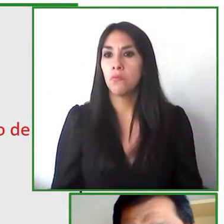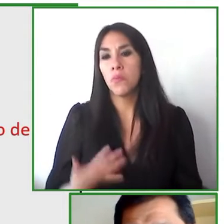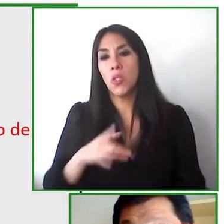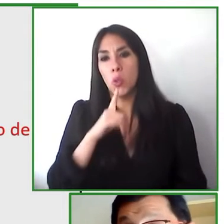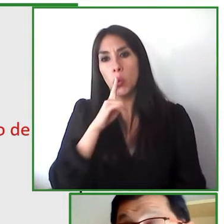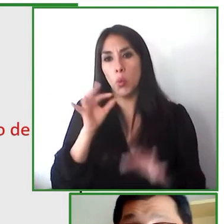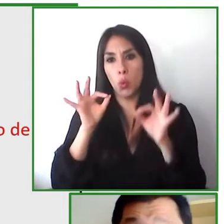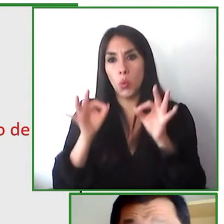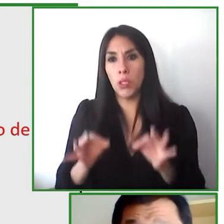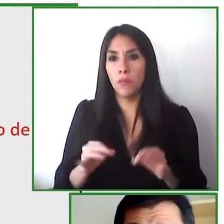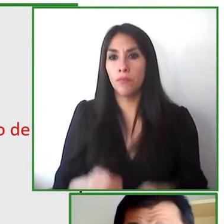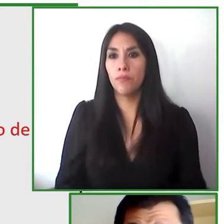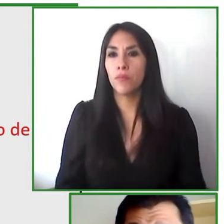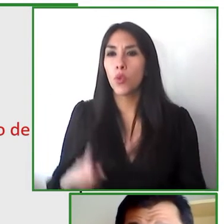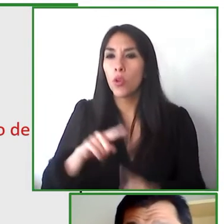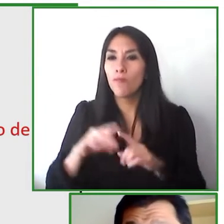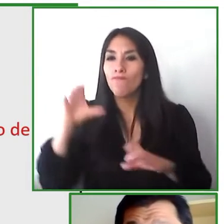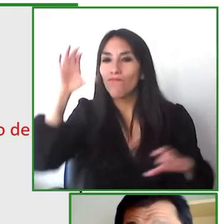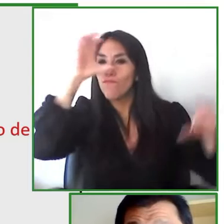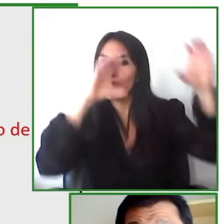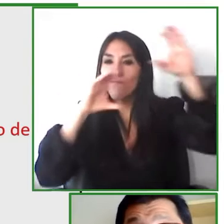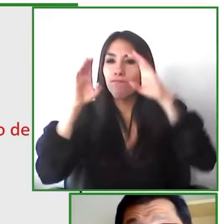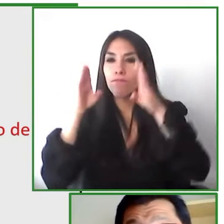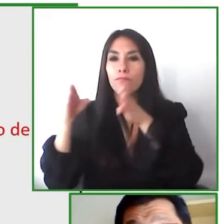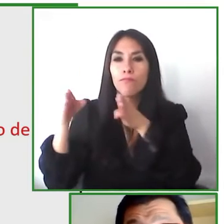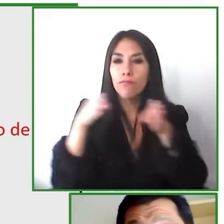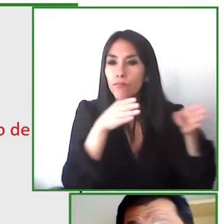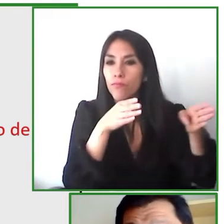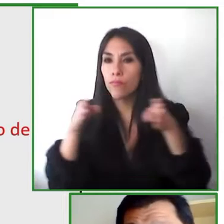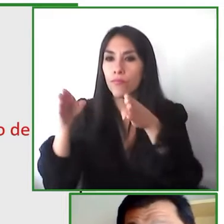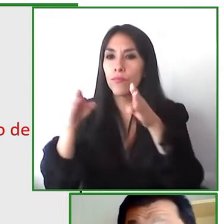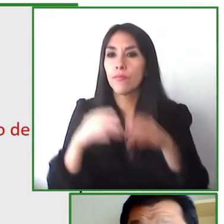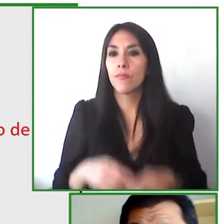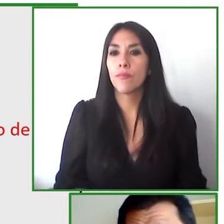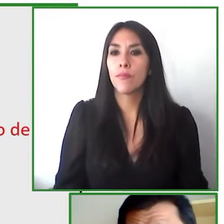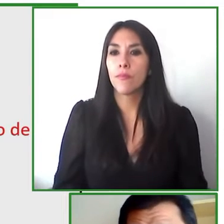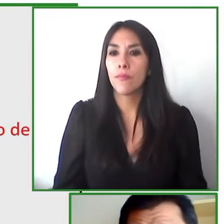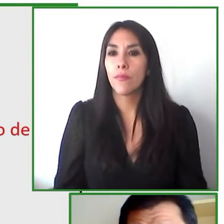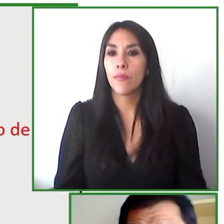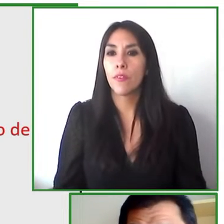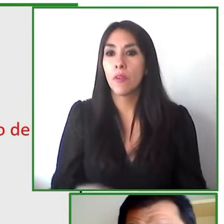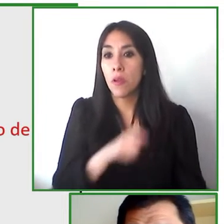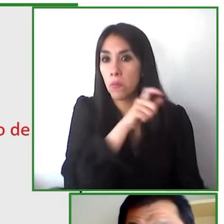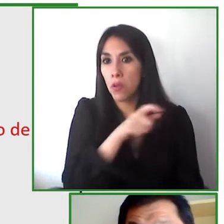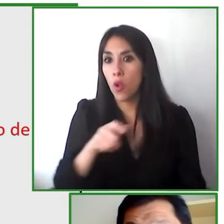build more alliances with organizations for people with disabilities and transport authorities